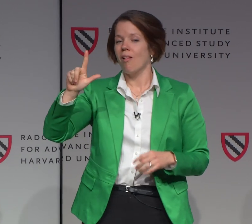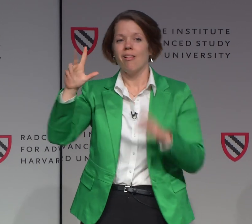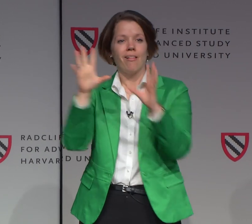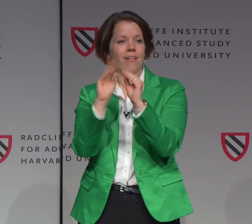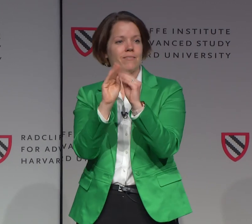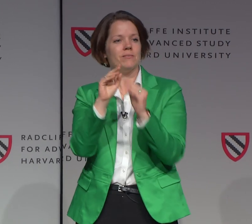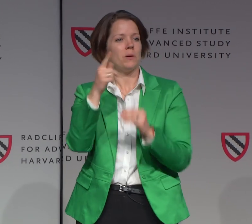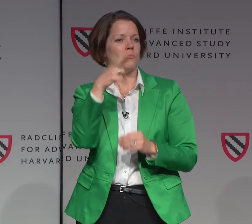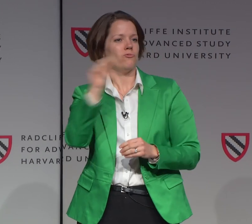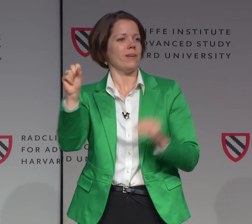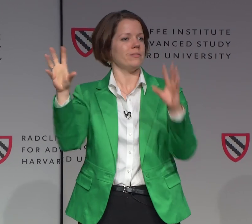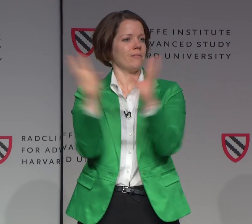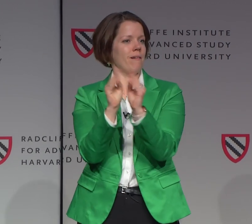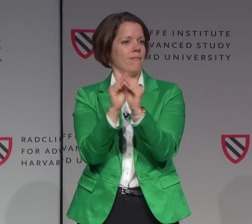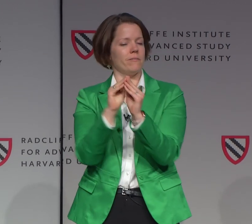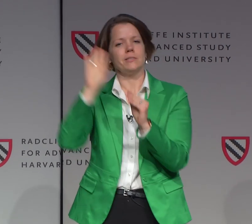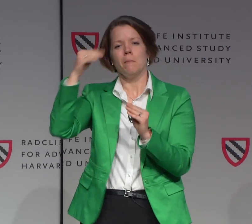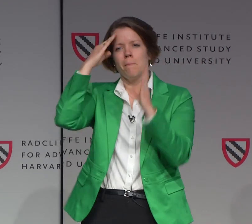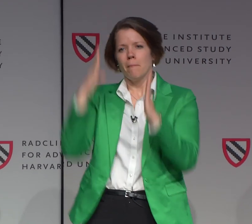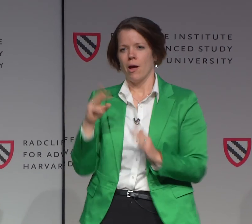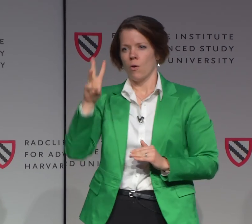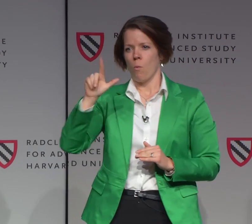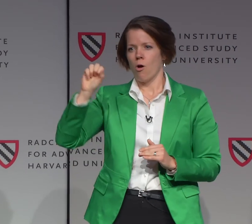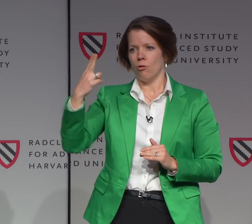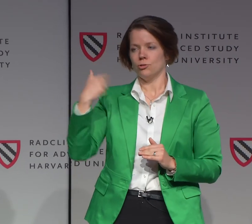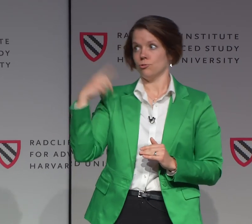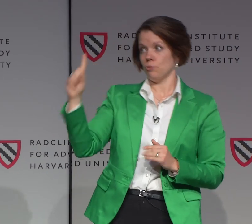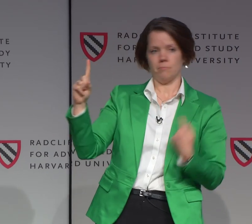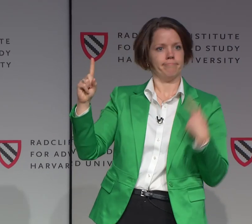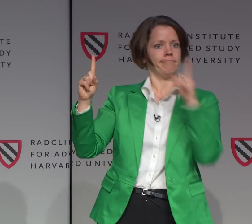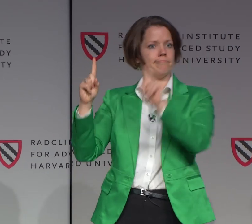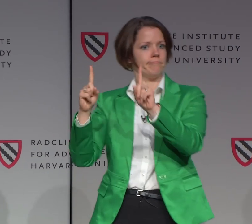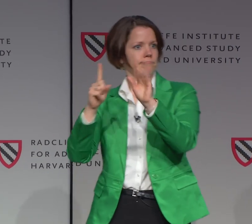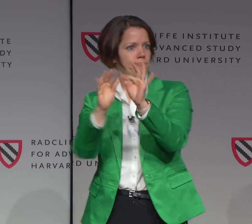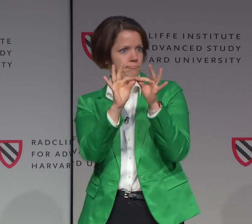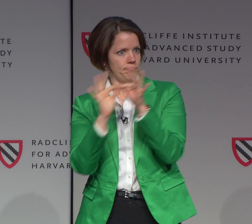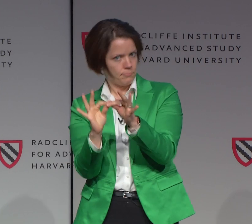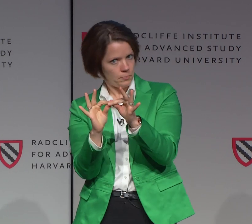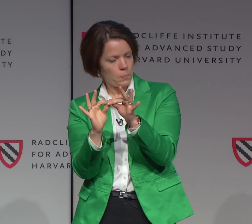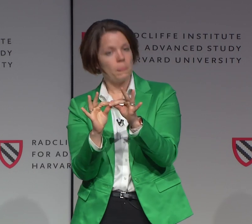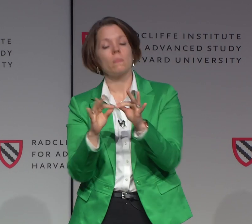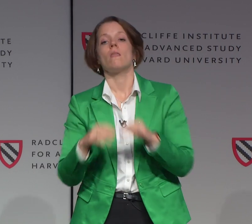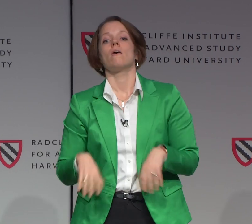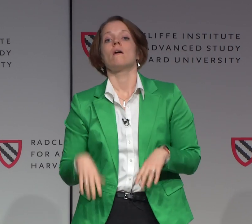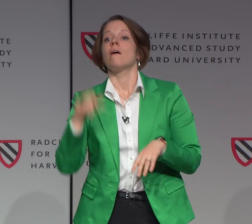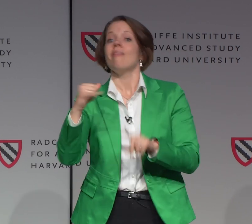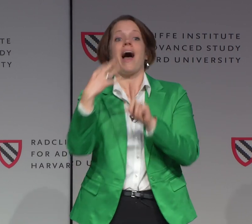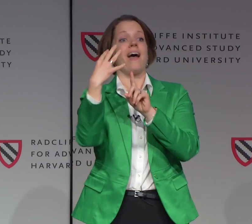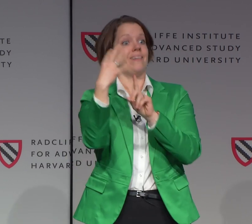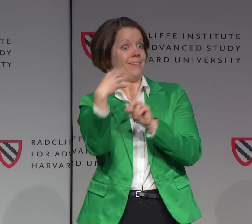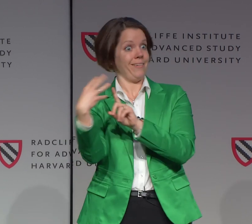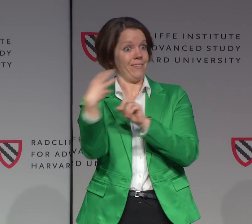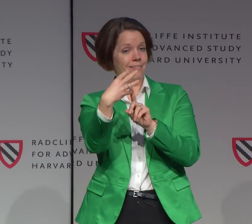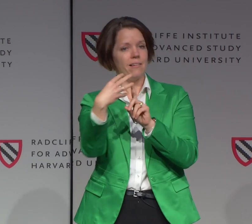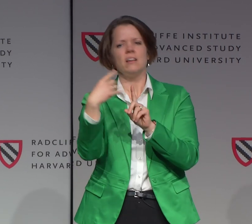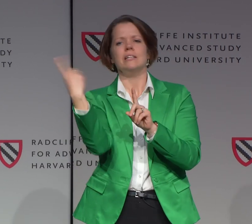This recent Super Bowl, if you saw, there was a press conference where Mayor Walsh-- and I was there on stage interpreting with him.